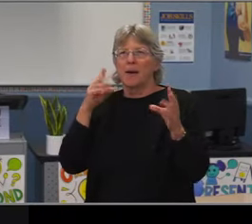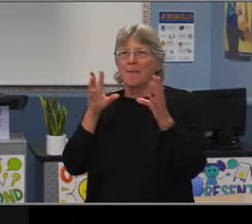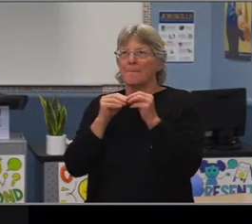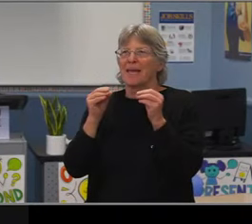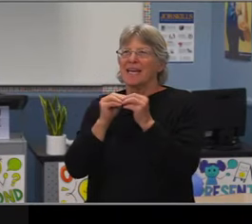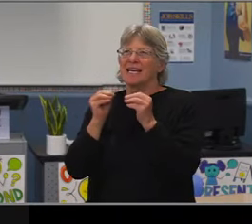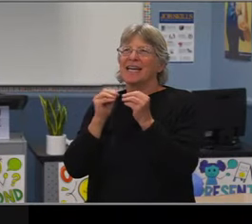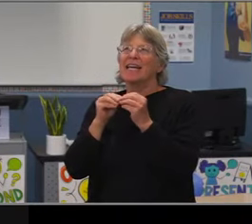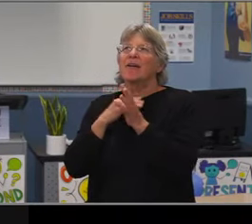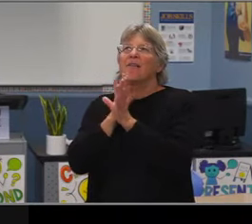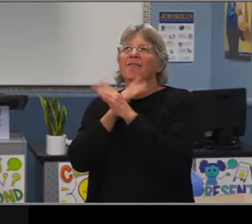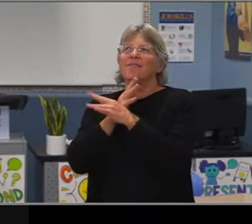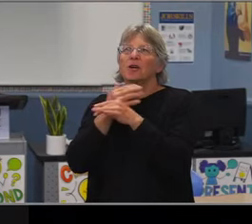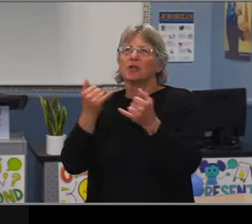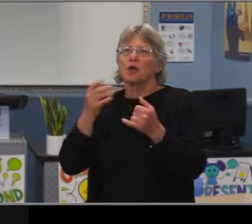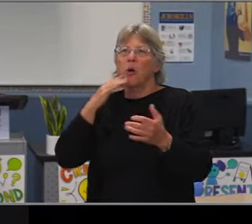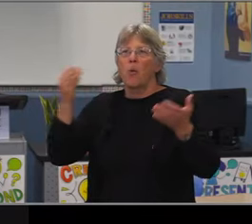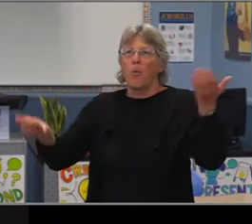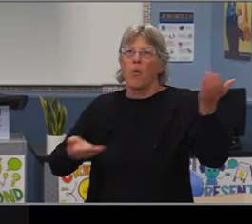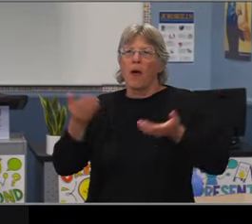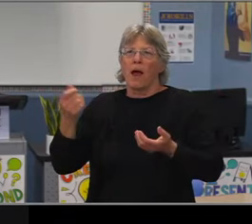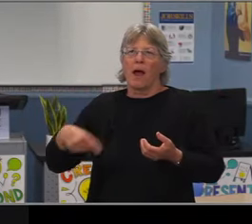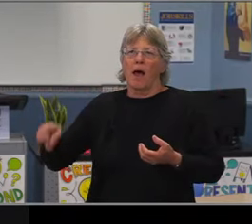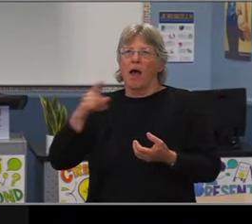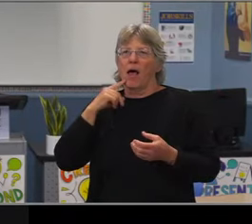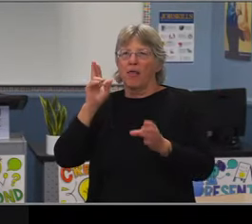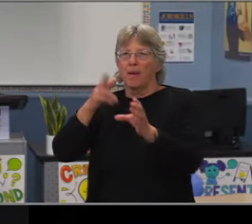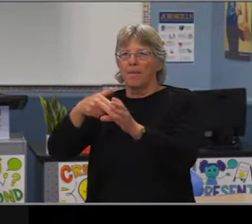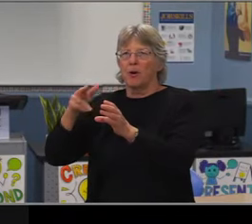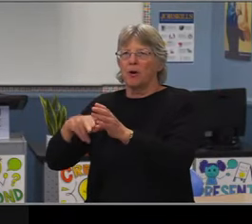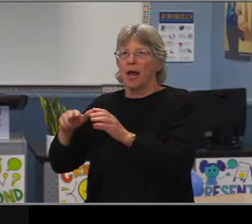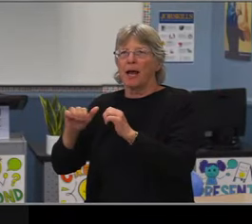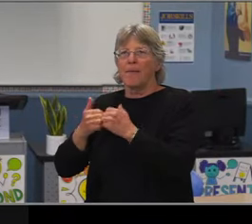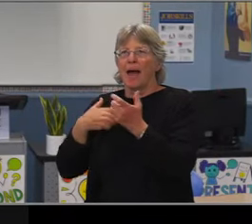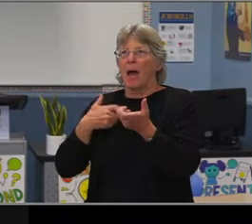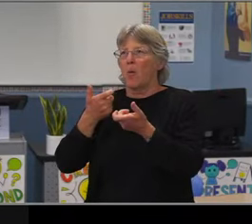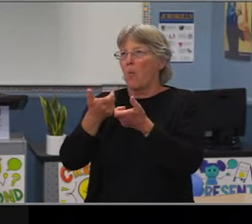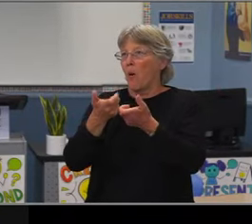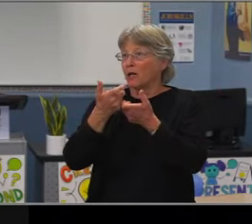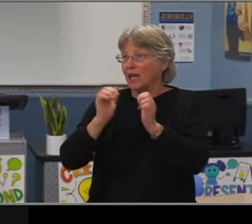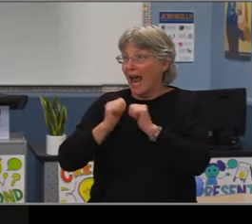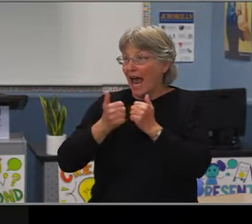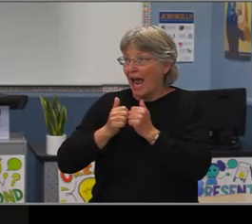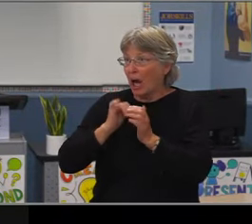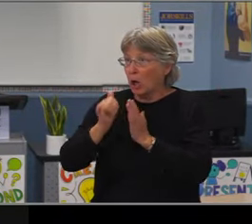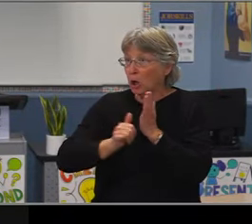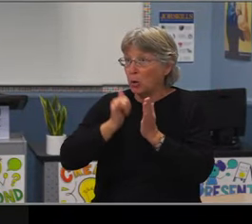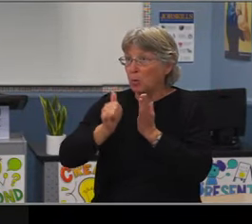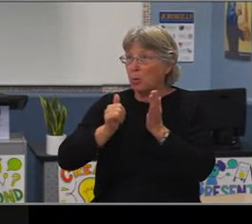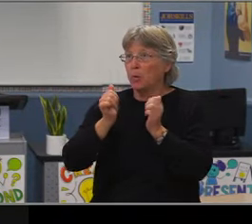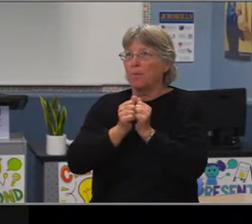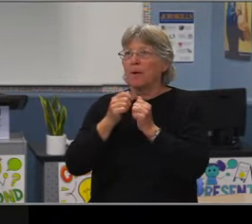Our visual and digital arts department lead Ms. Godfrey and our vice principal, Mrs. Alexander. I would not have felt this motivated